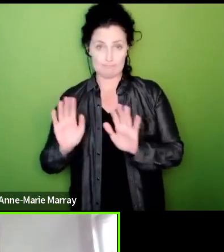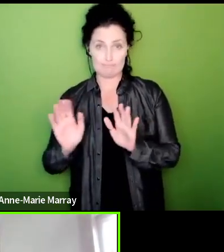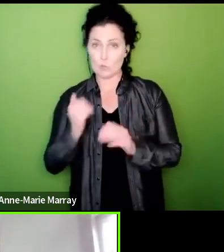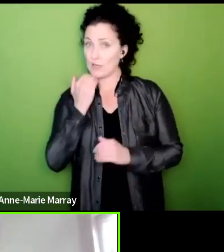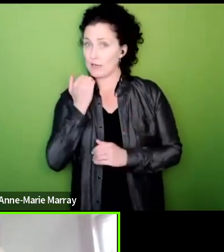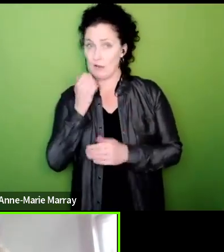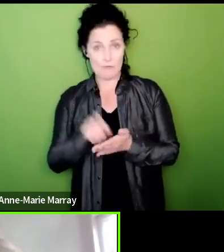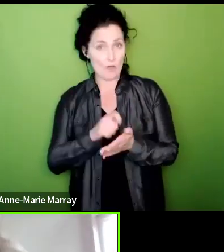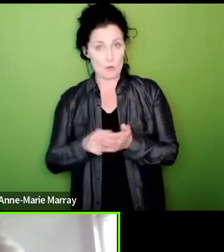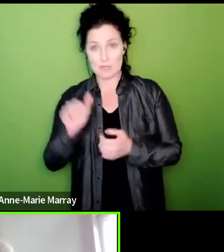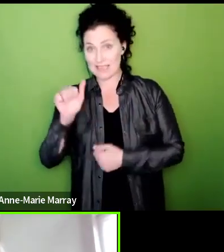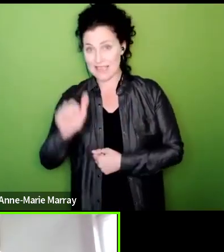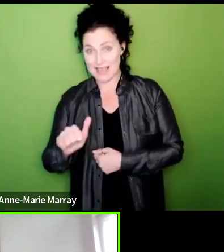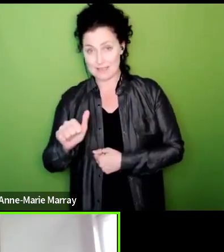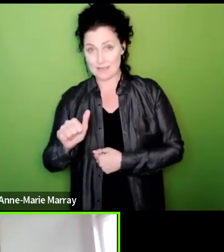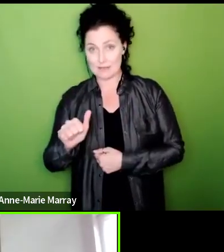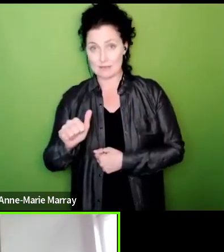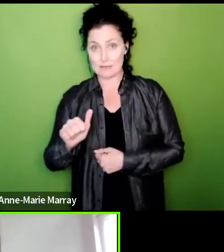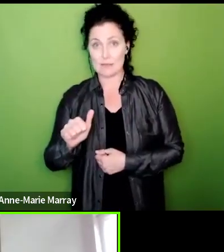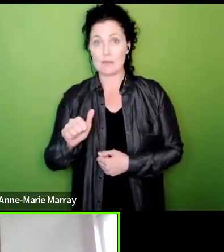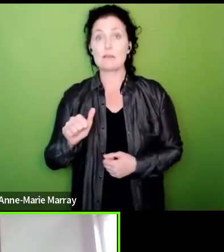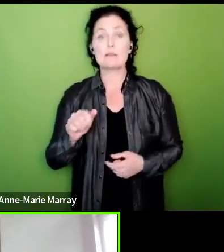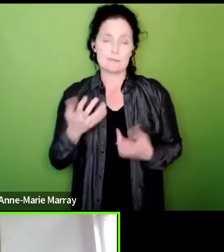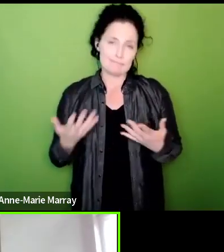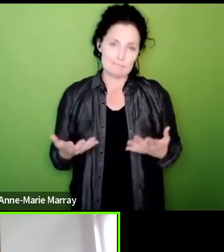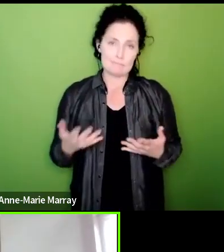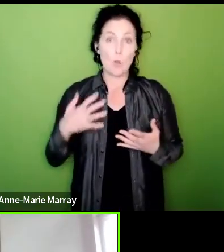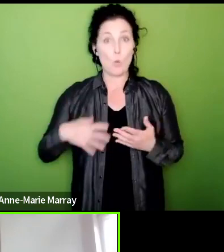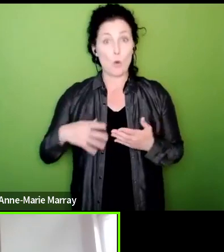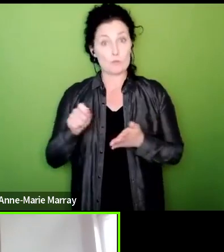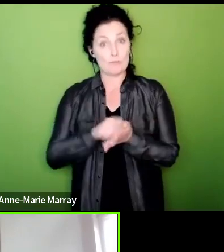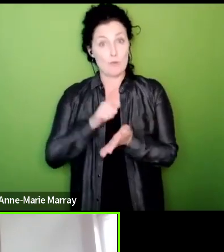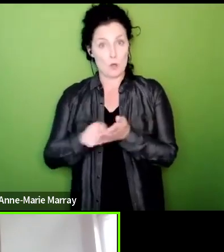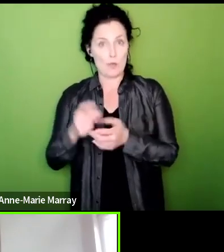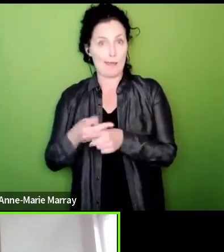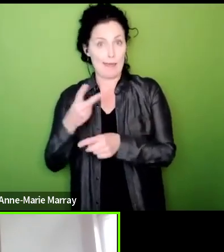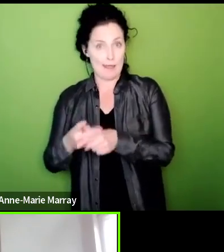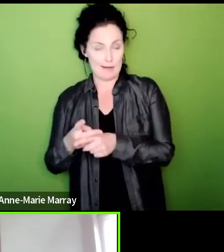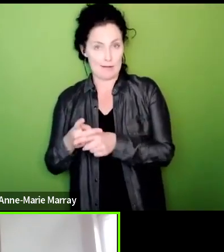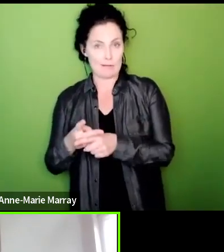as we said we already want to do that with HMRC so what will happen now is is that the National